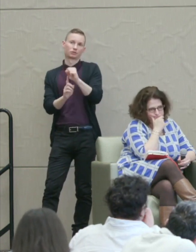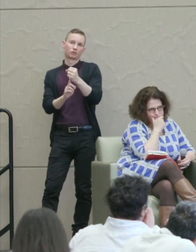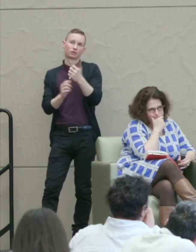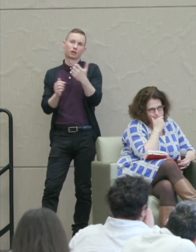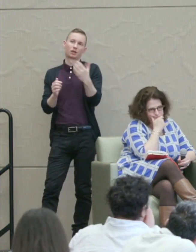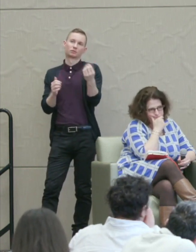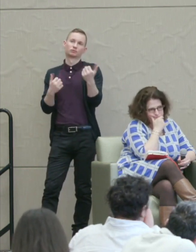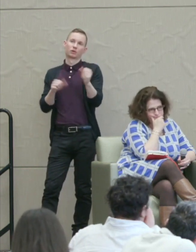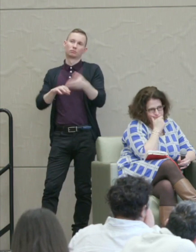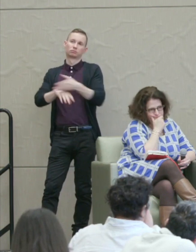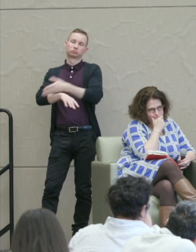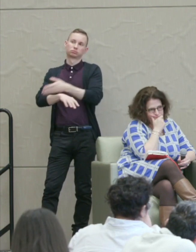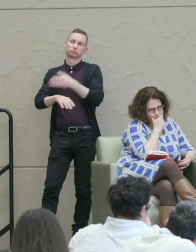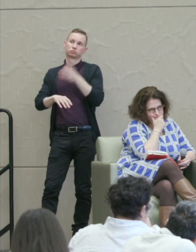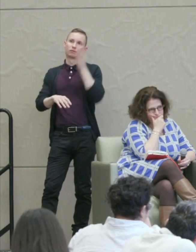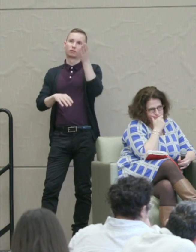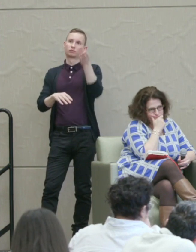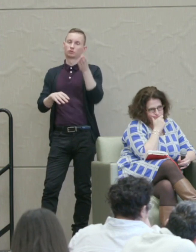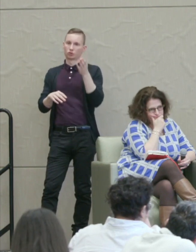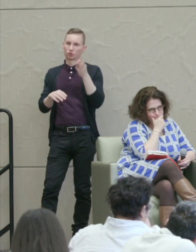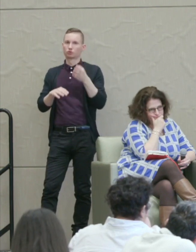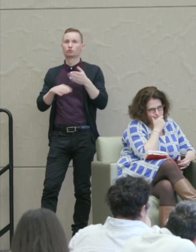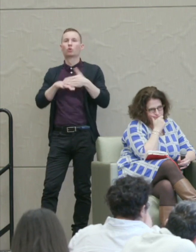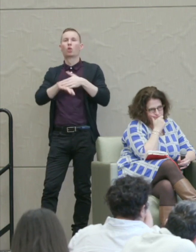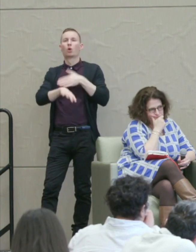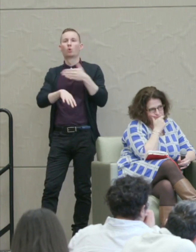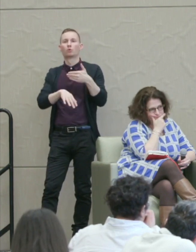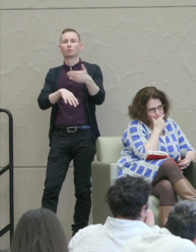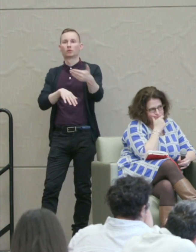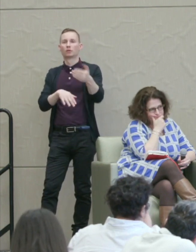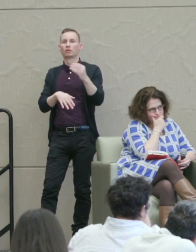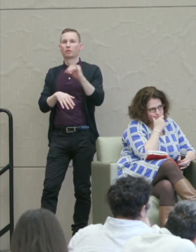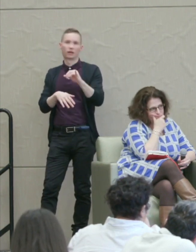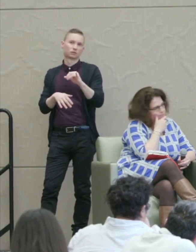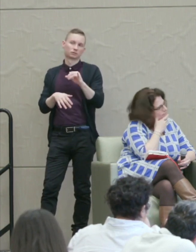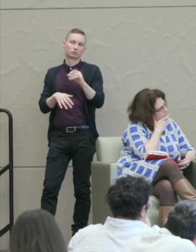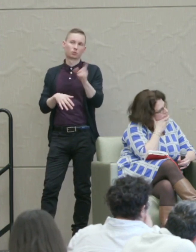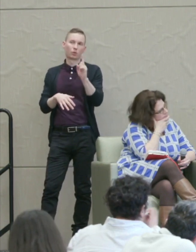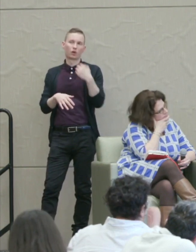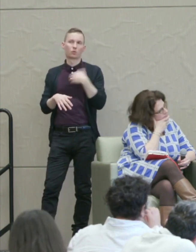improve the future gradually is where we kind of are today.